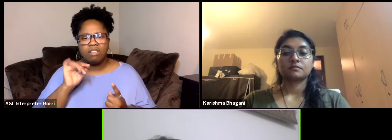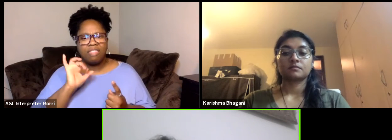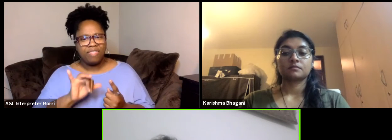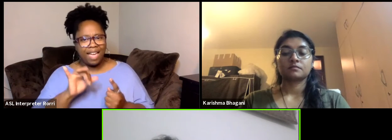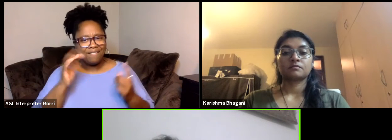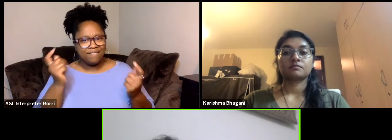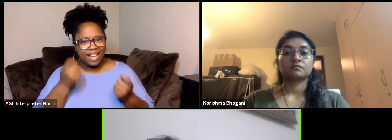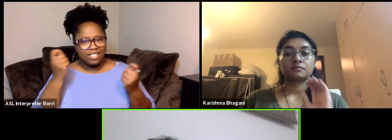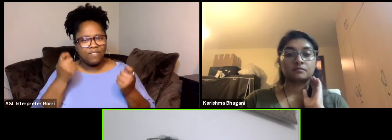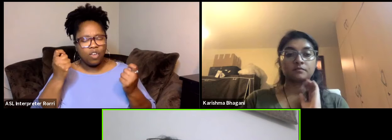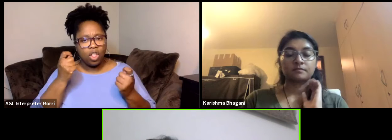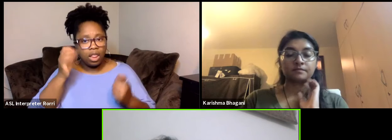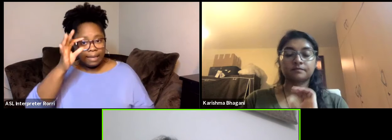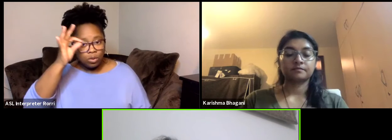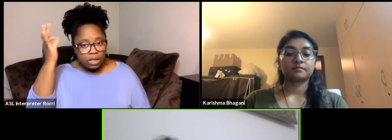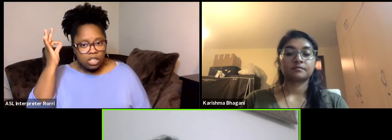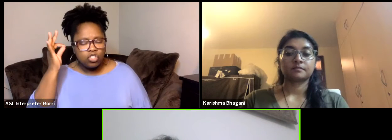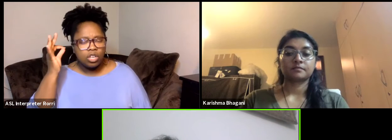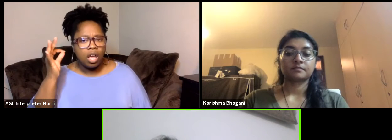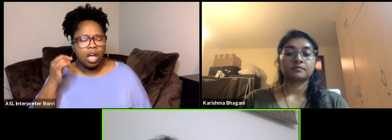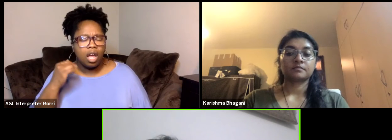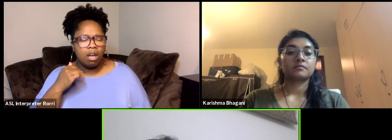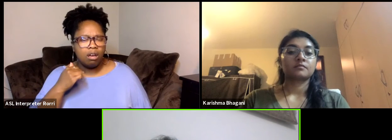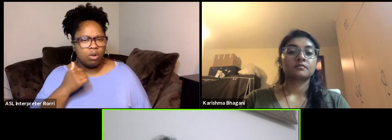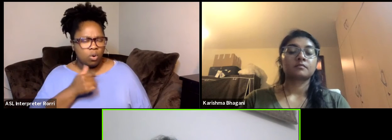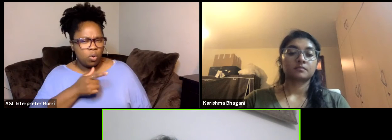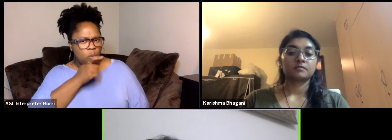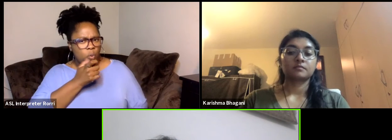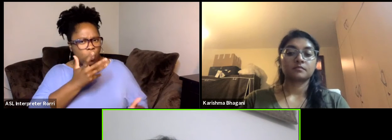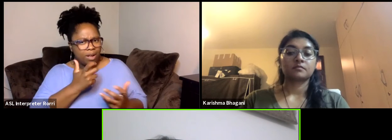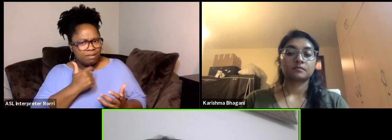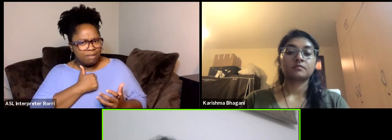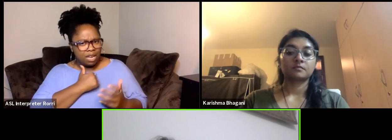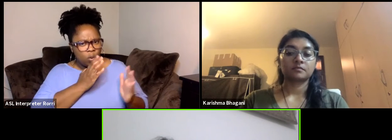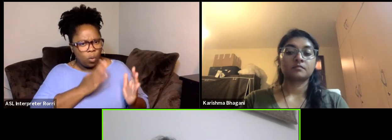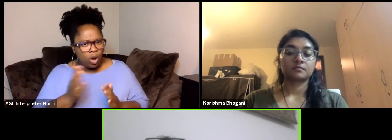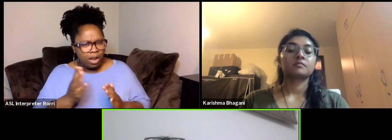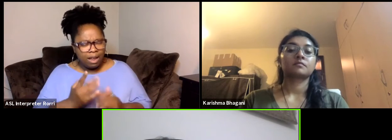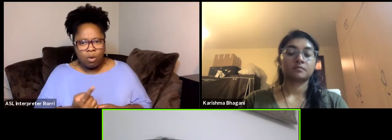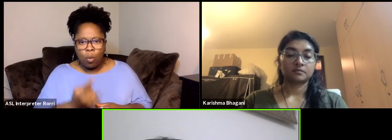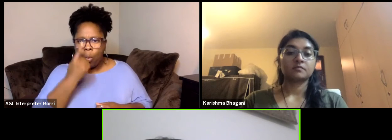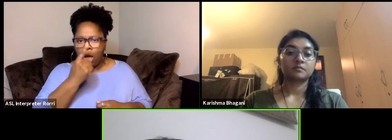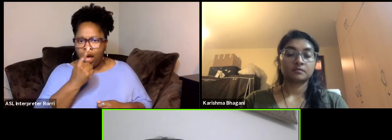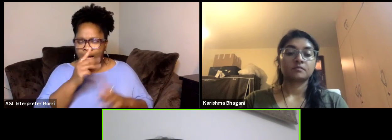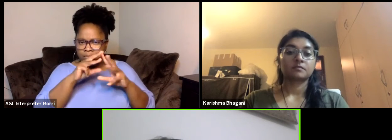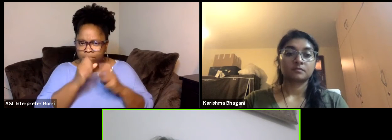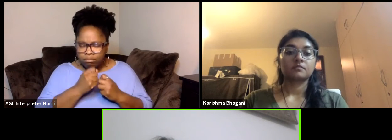that would be interested in me organizing one kind of session in that festival.